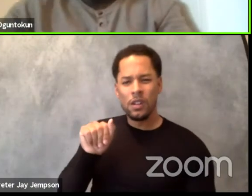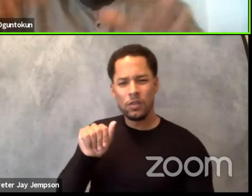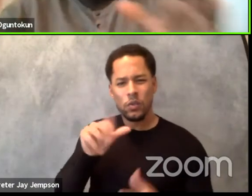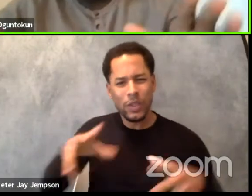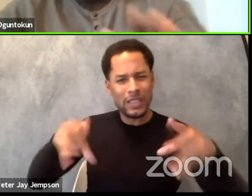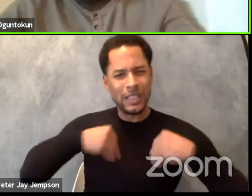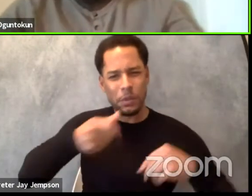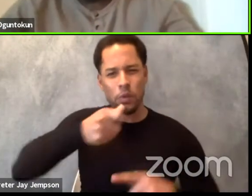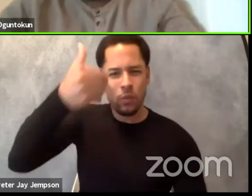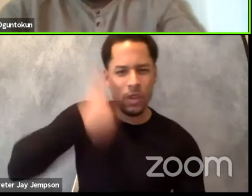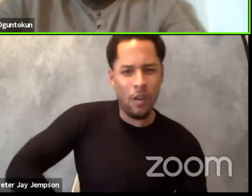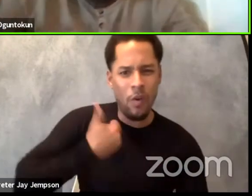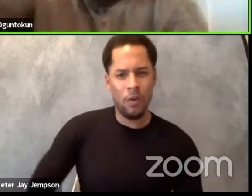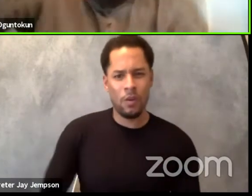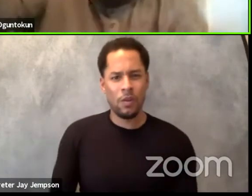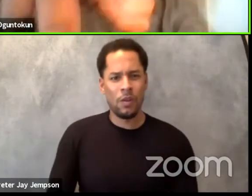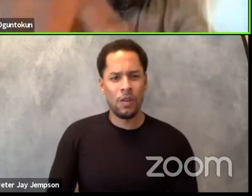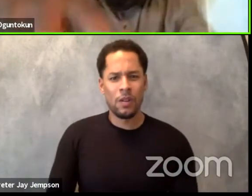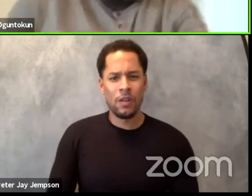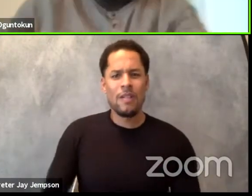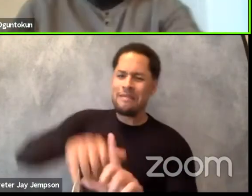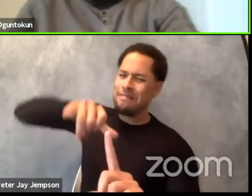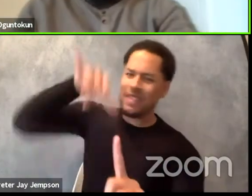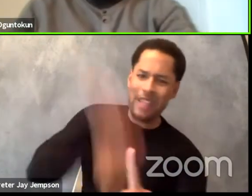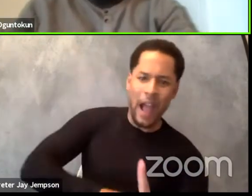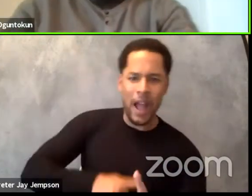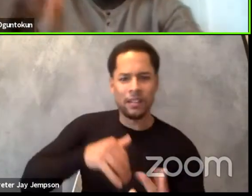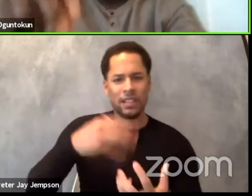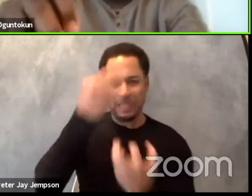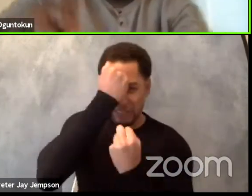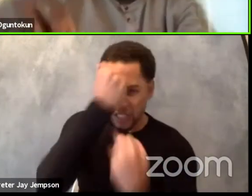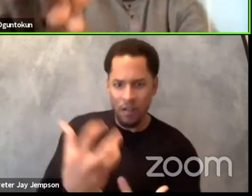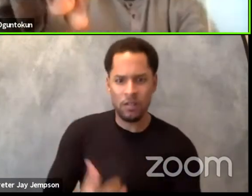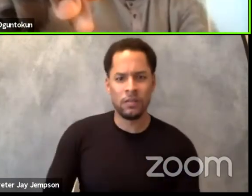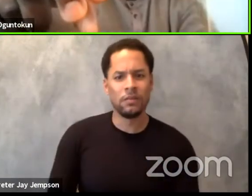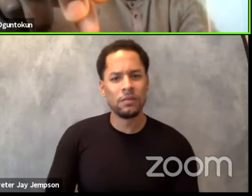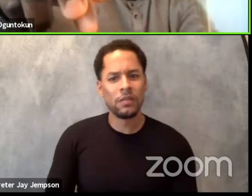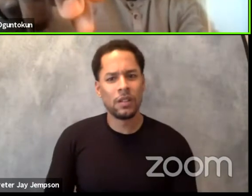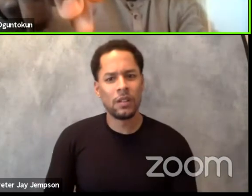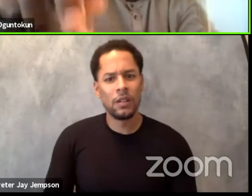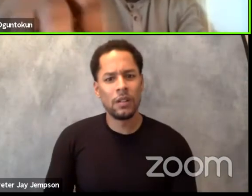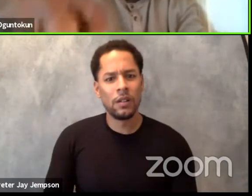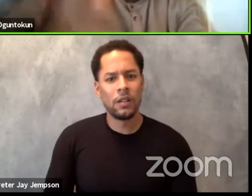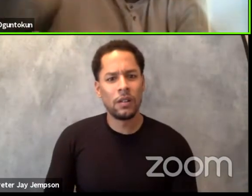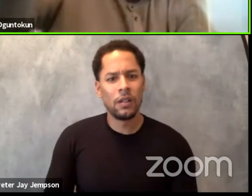And this is what we say about decolonization. The fact that you do not understand